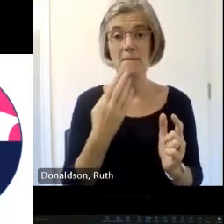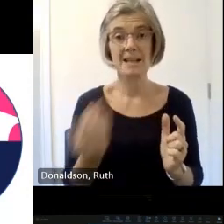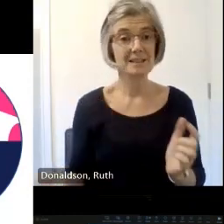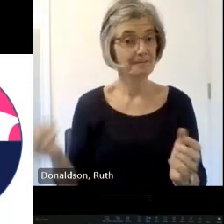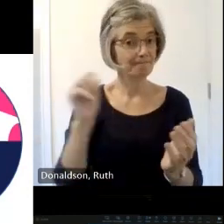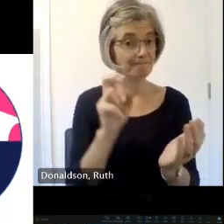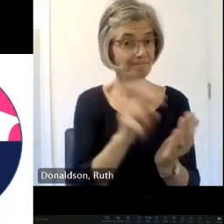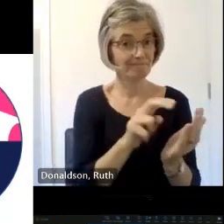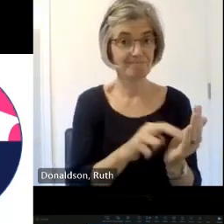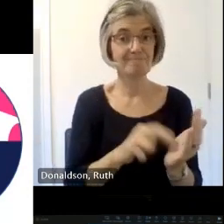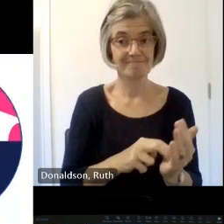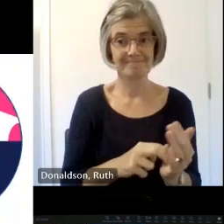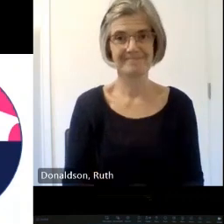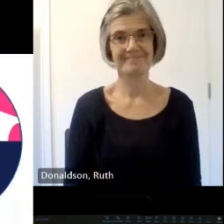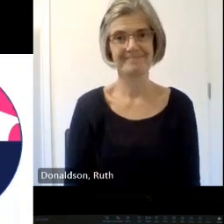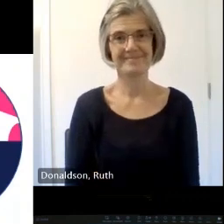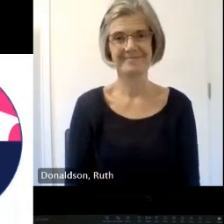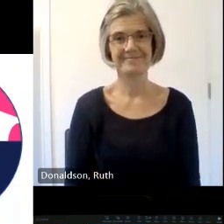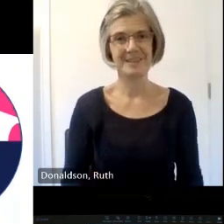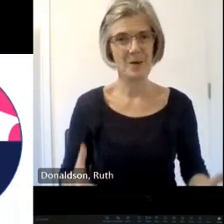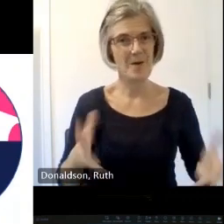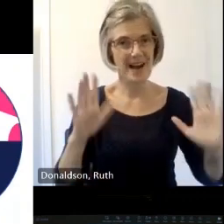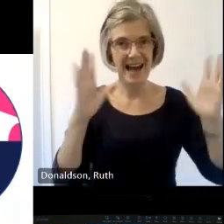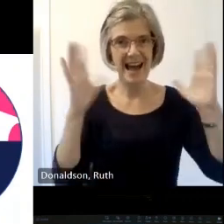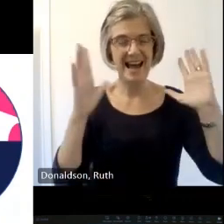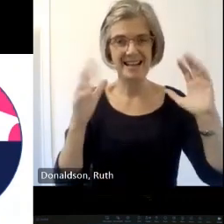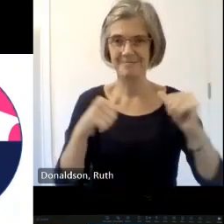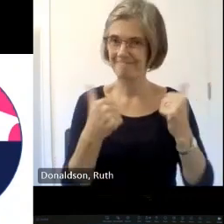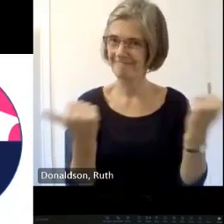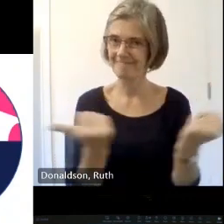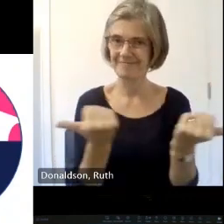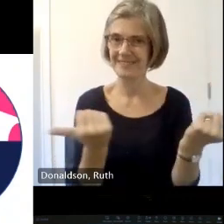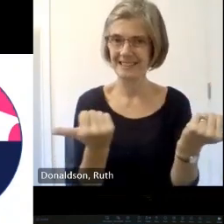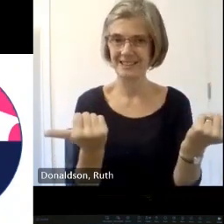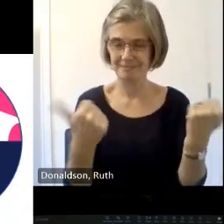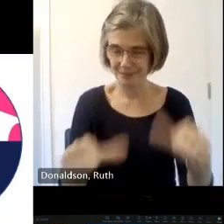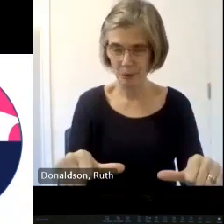yay